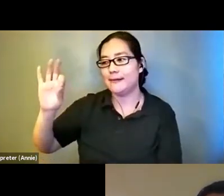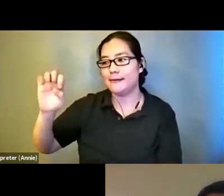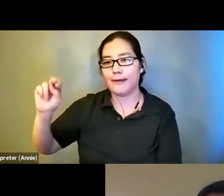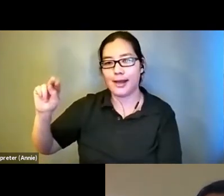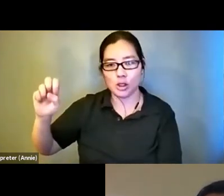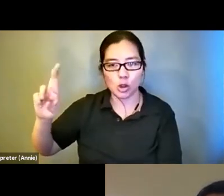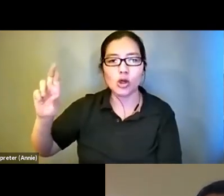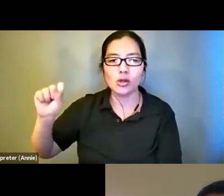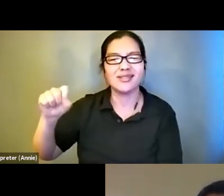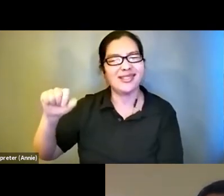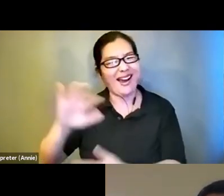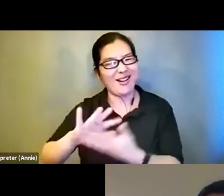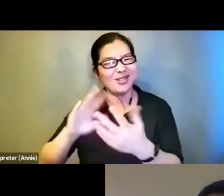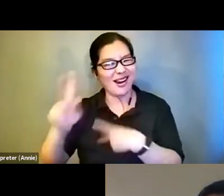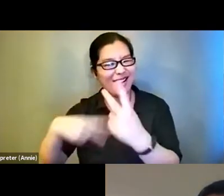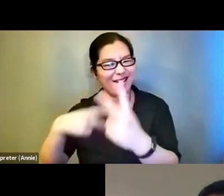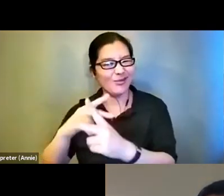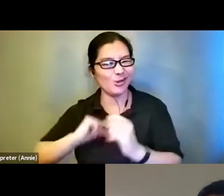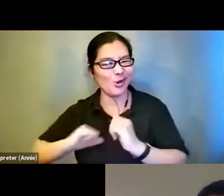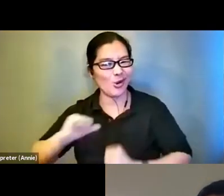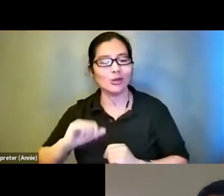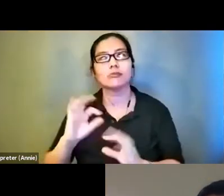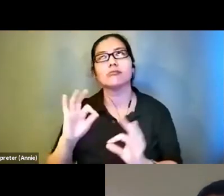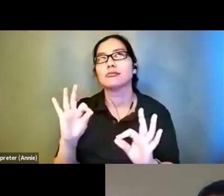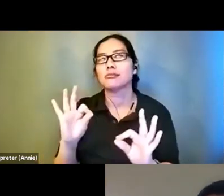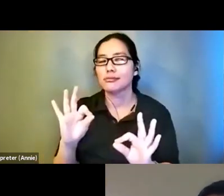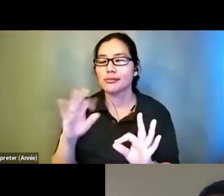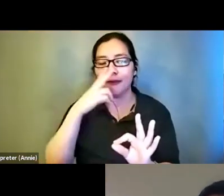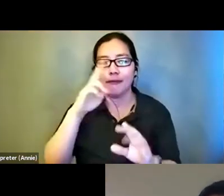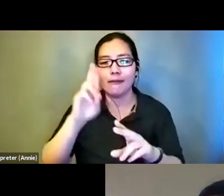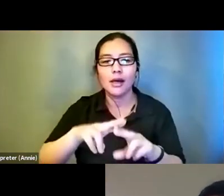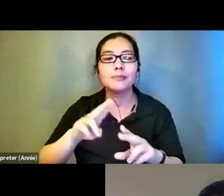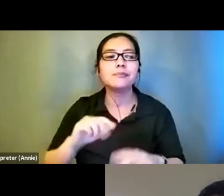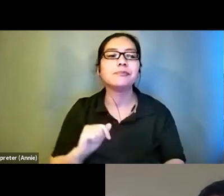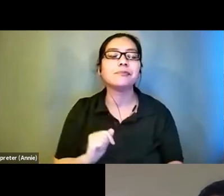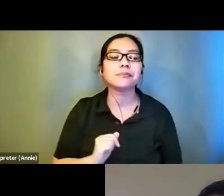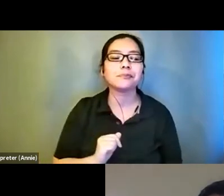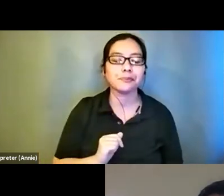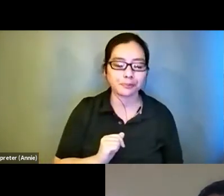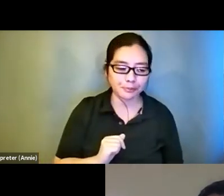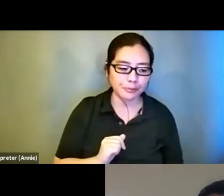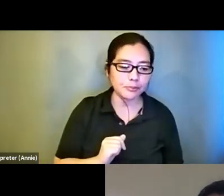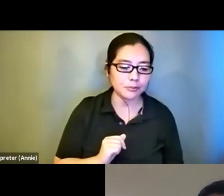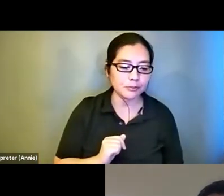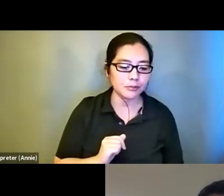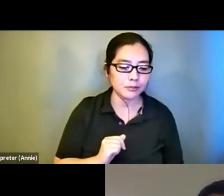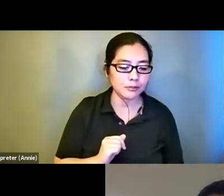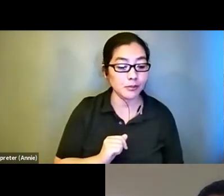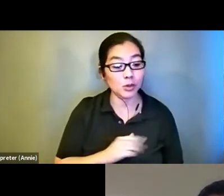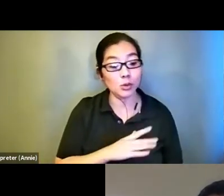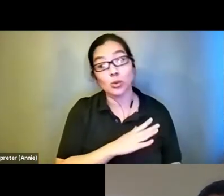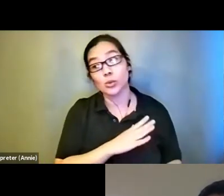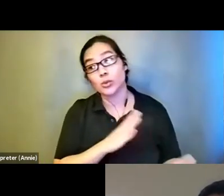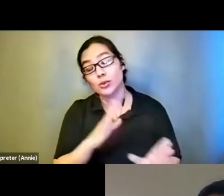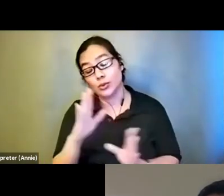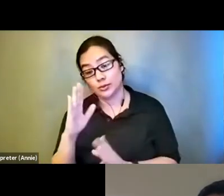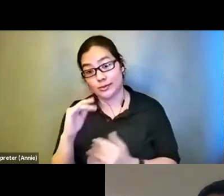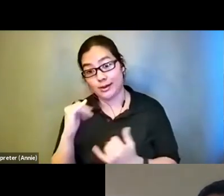fun. And, you know, to now I'